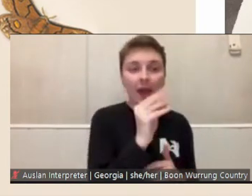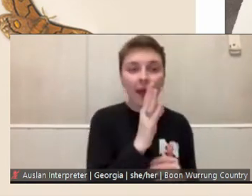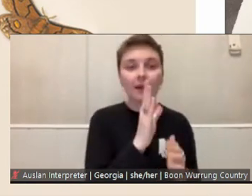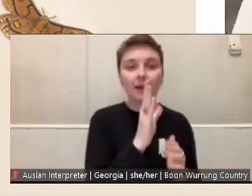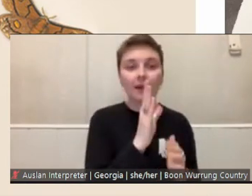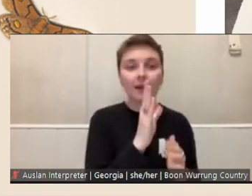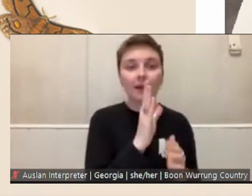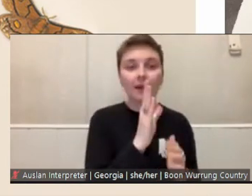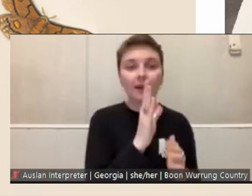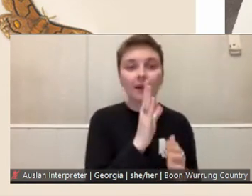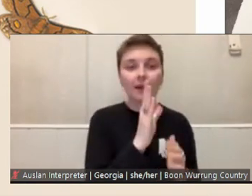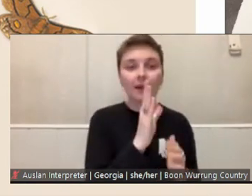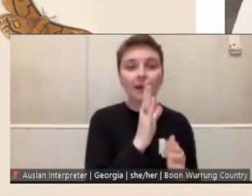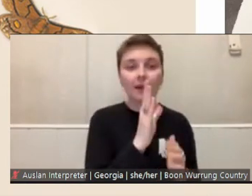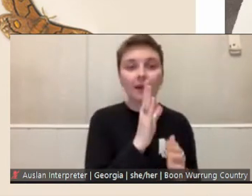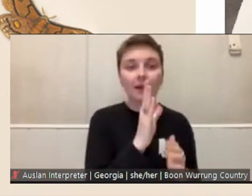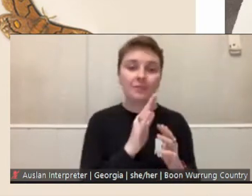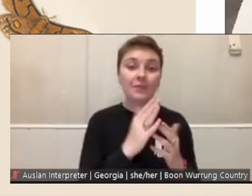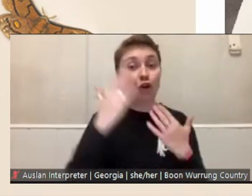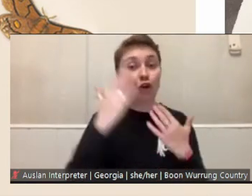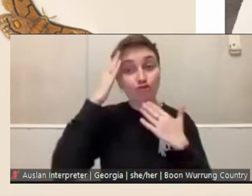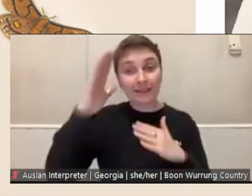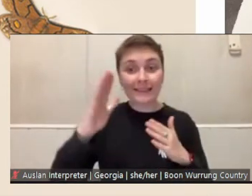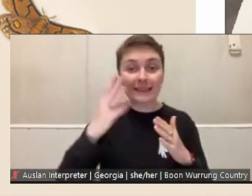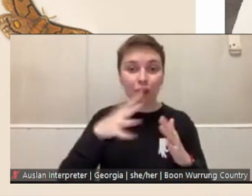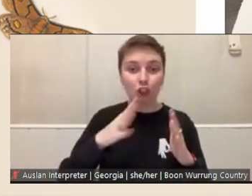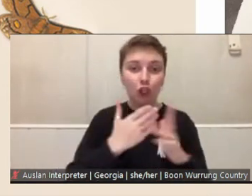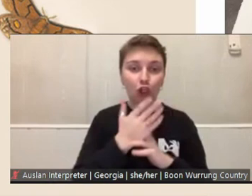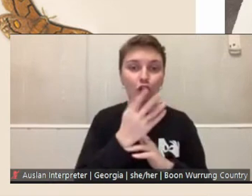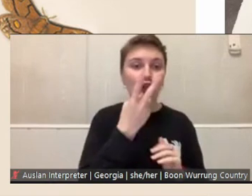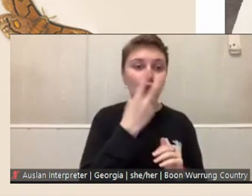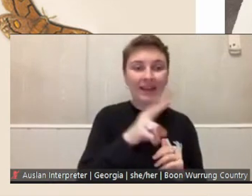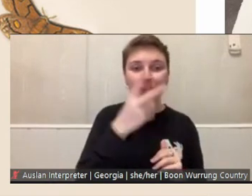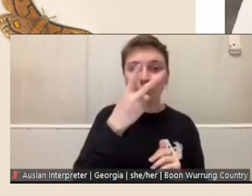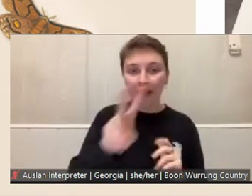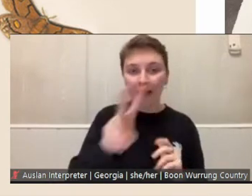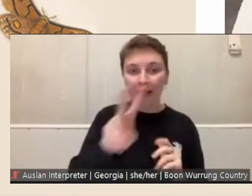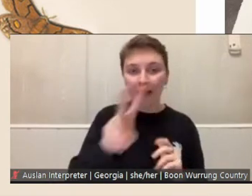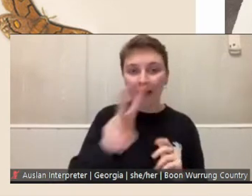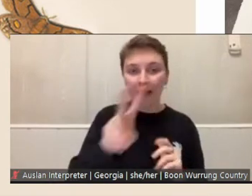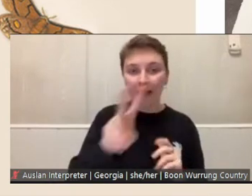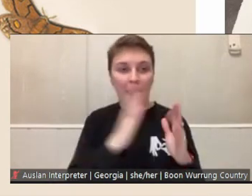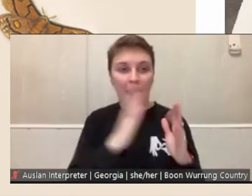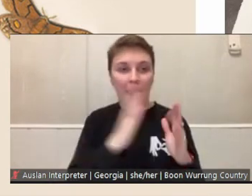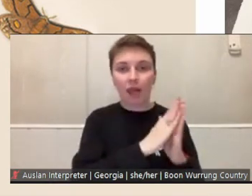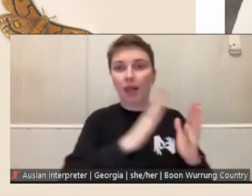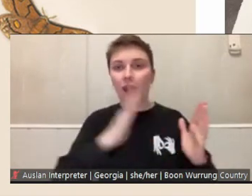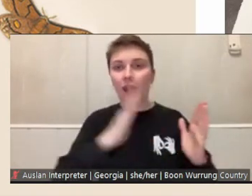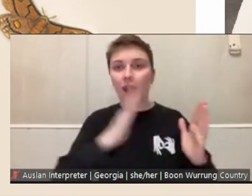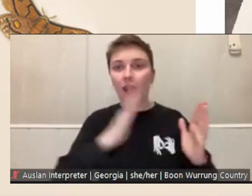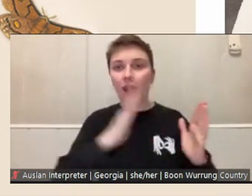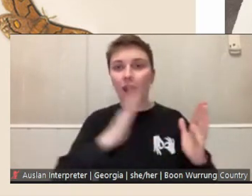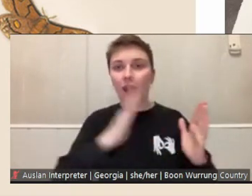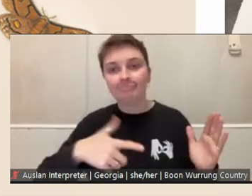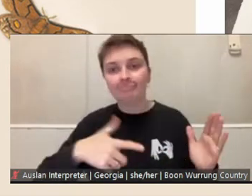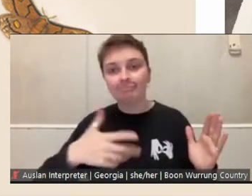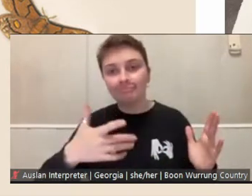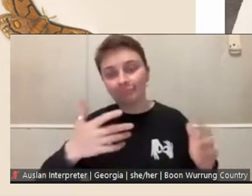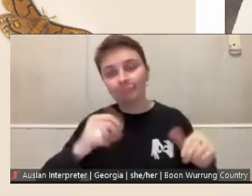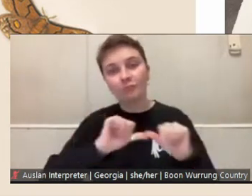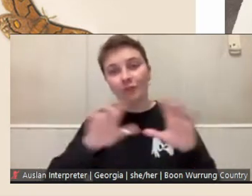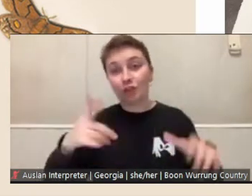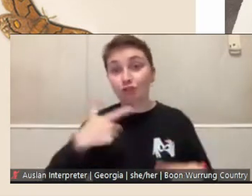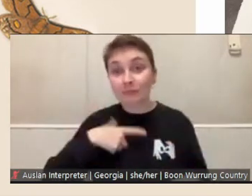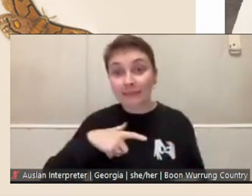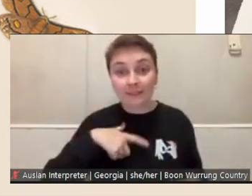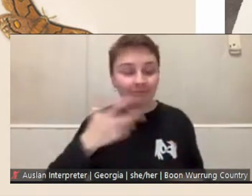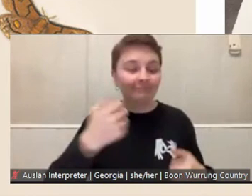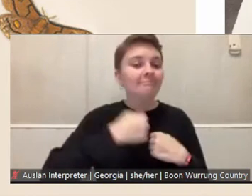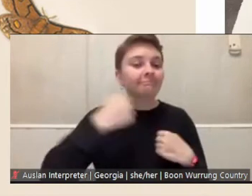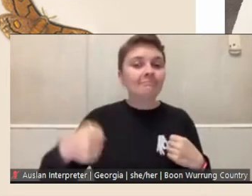residencies over 2020 and 2021, due to obvious reasons, so the first one is Judith Martinez